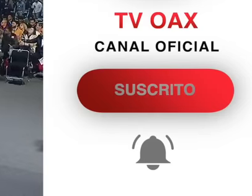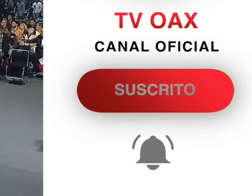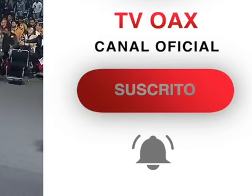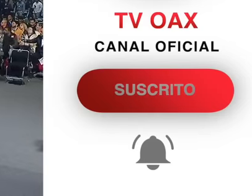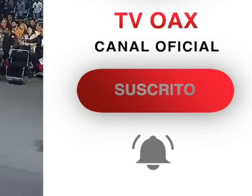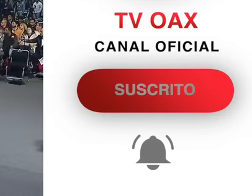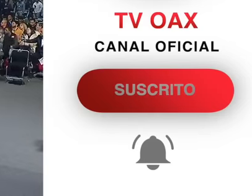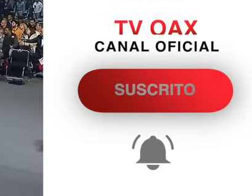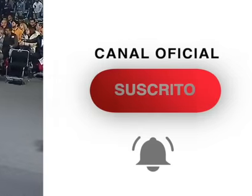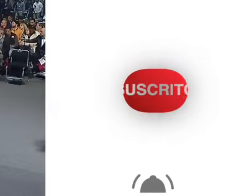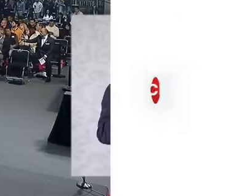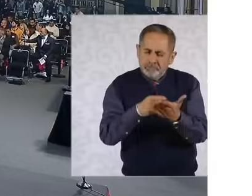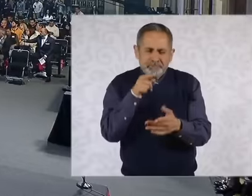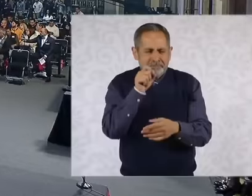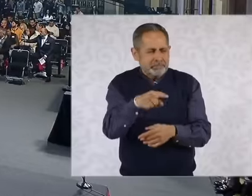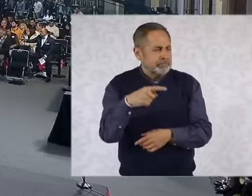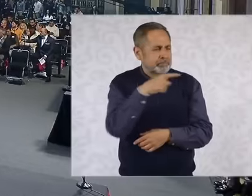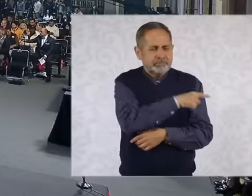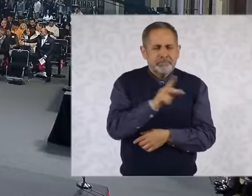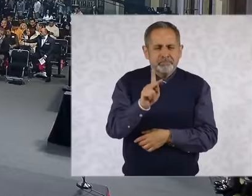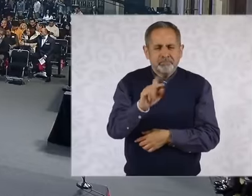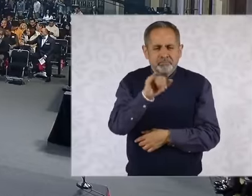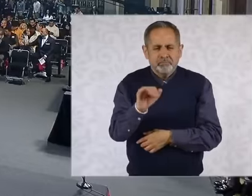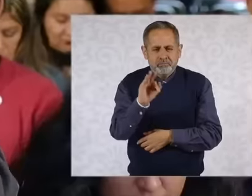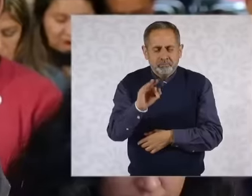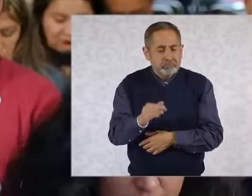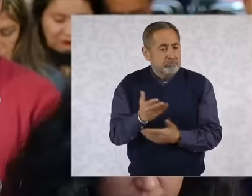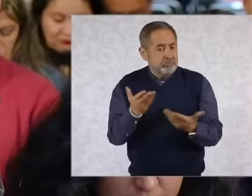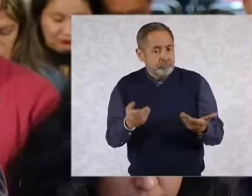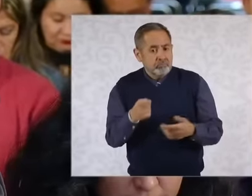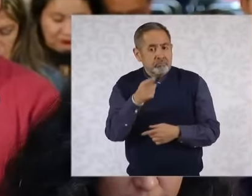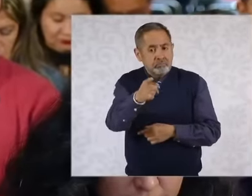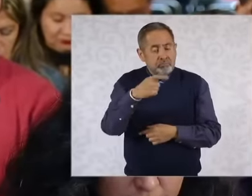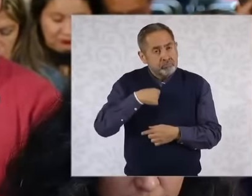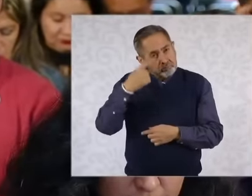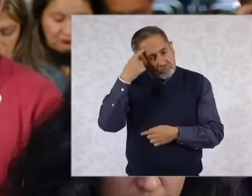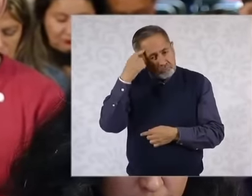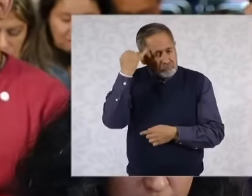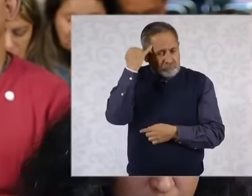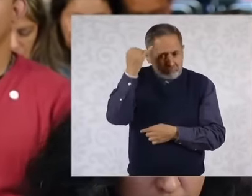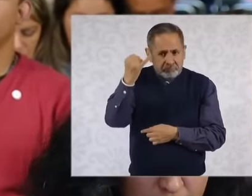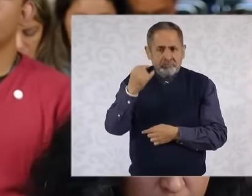the judicial power, you would be Or you could agree with the idea that the